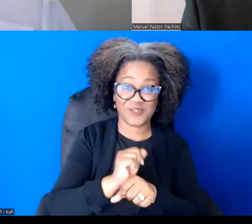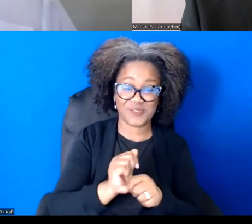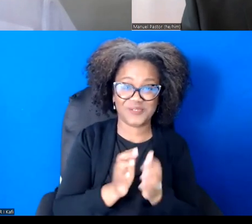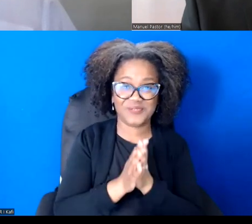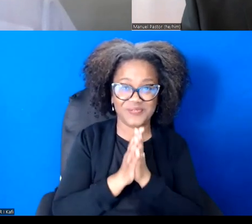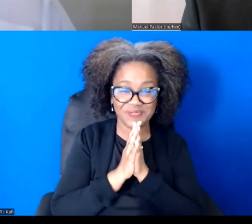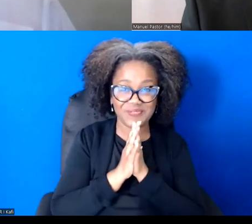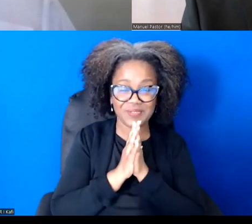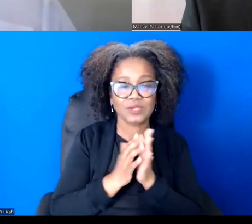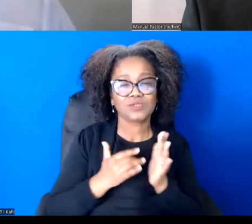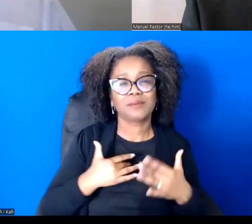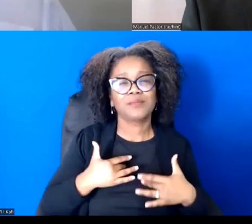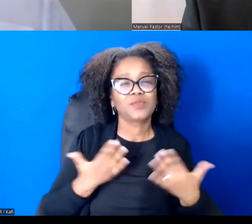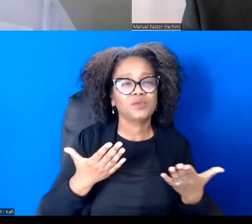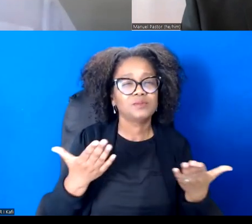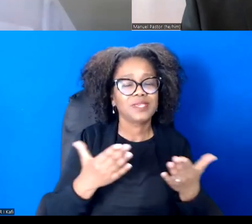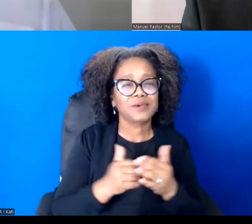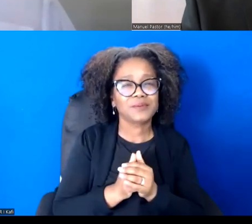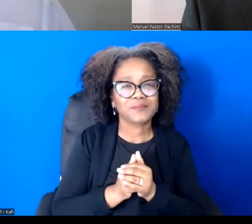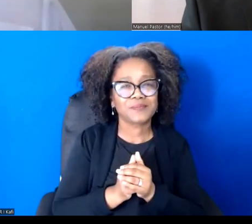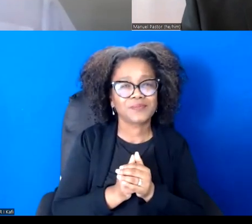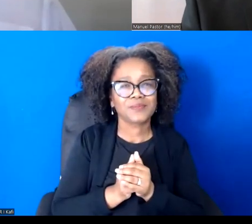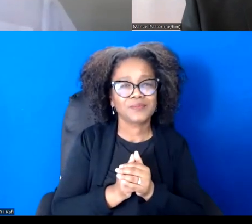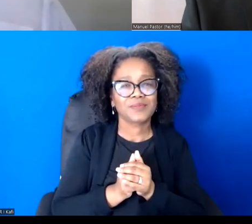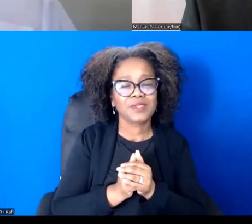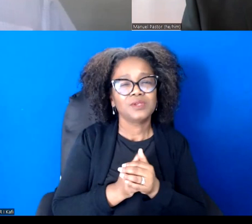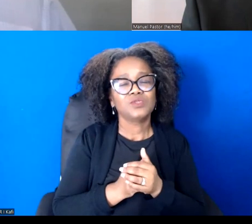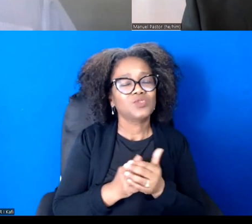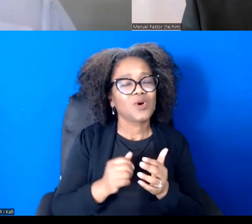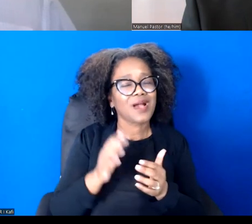Or is it the journey?